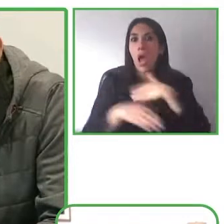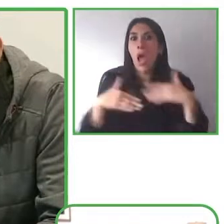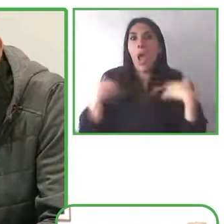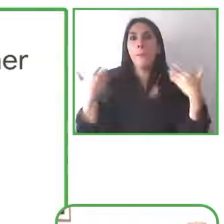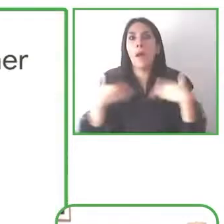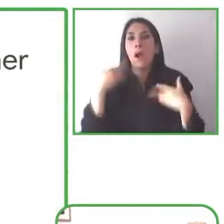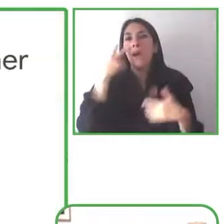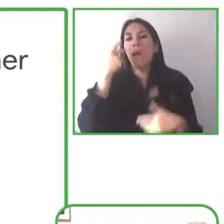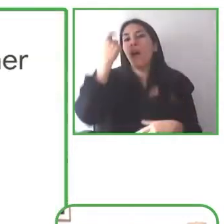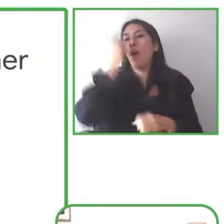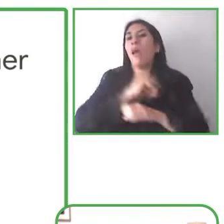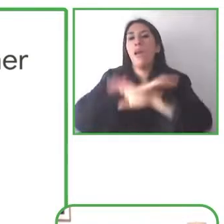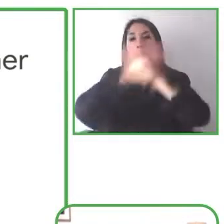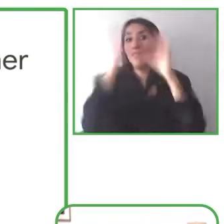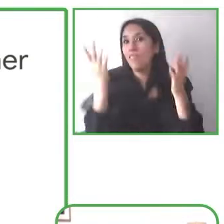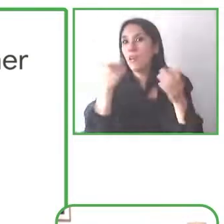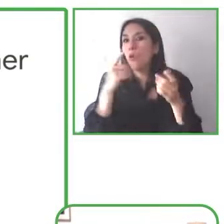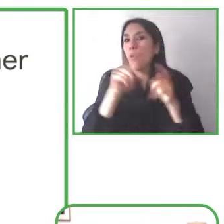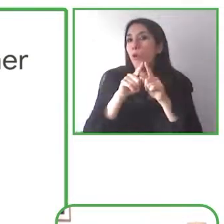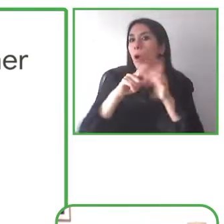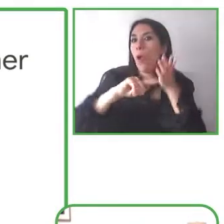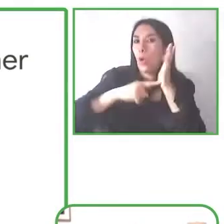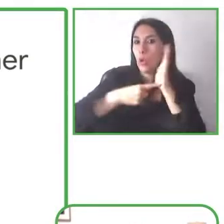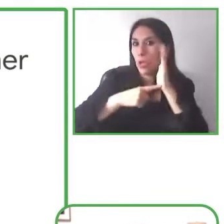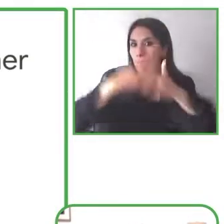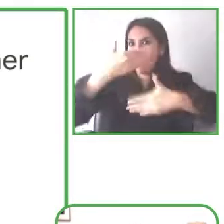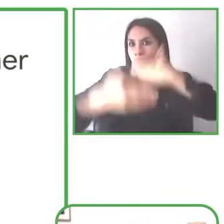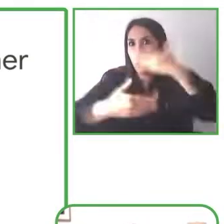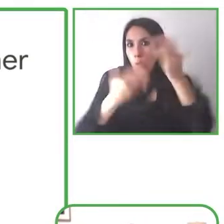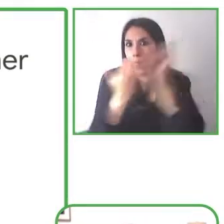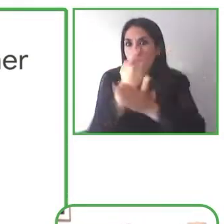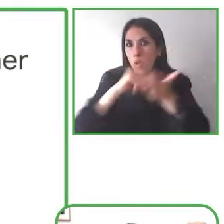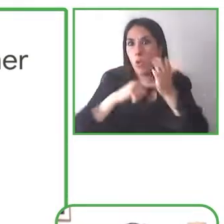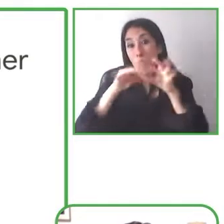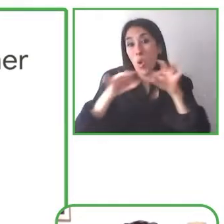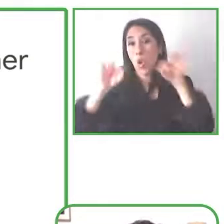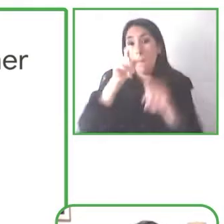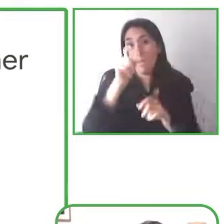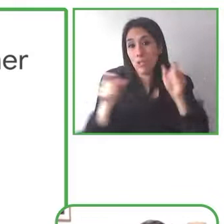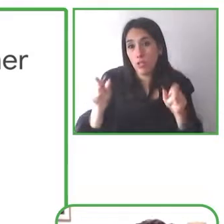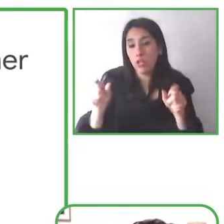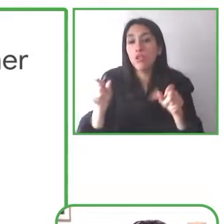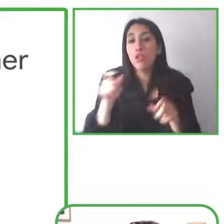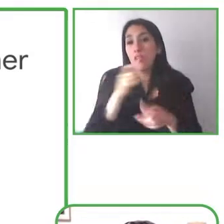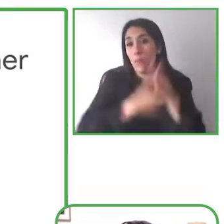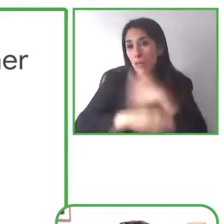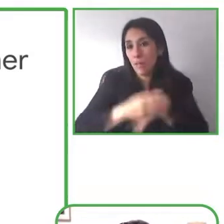So, I just mentioned a handful of examples of product accessibility product